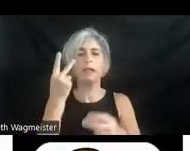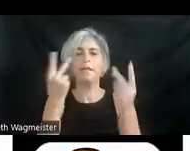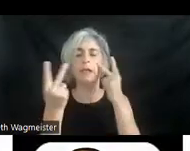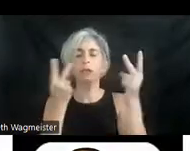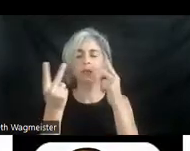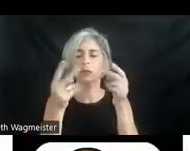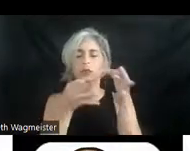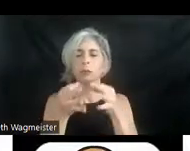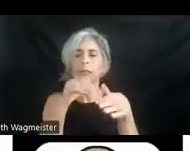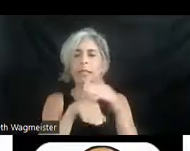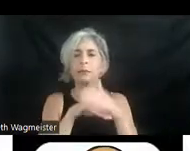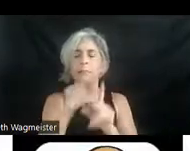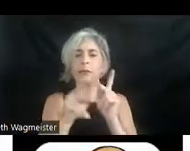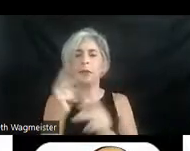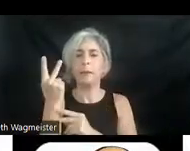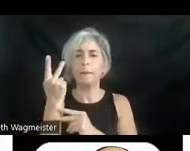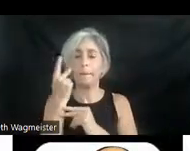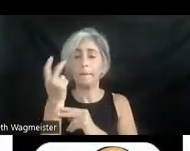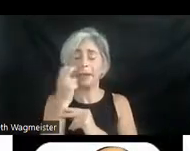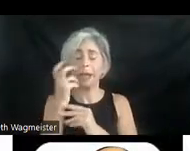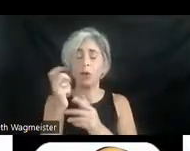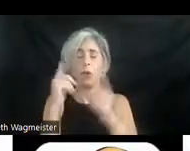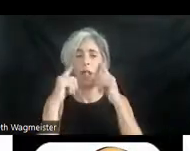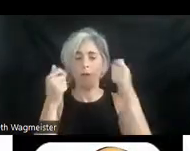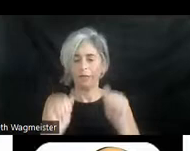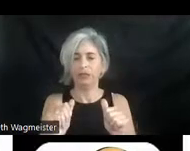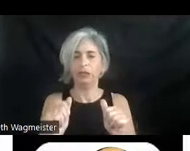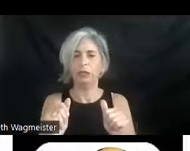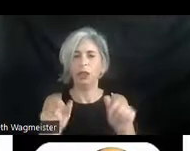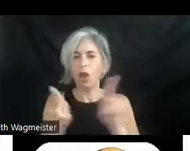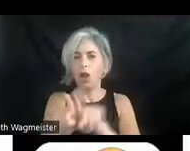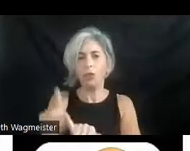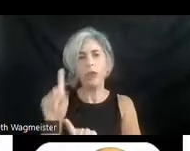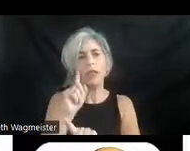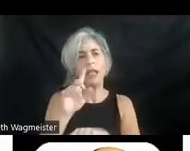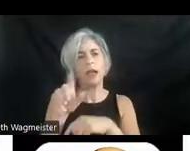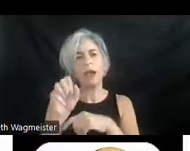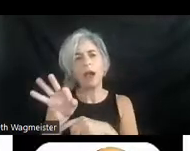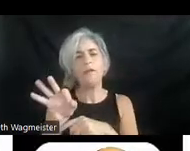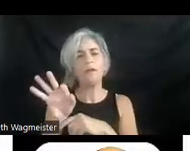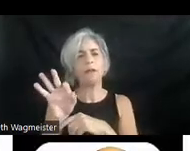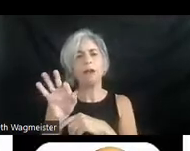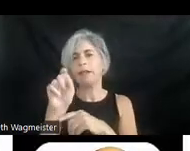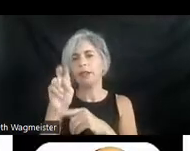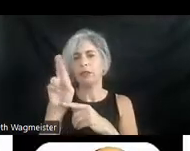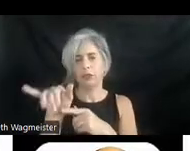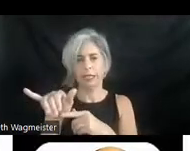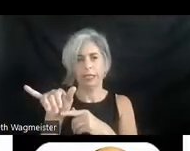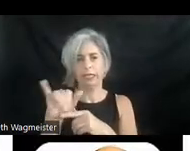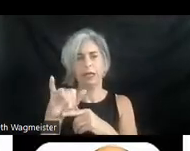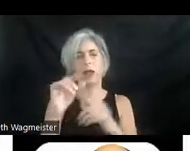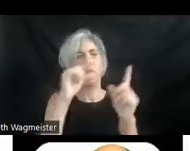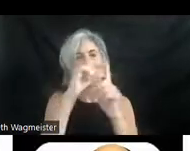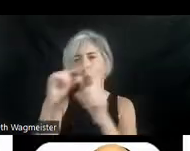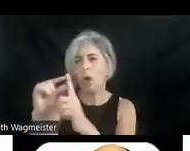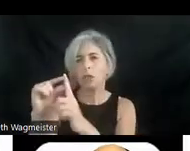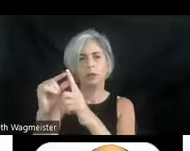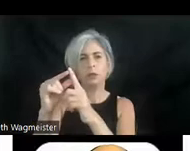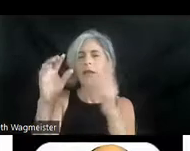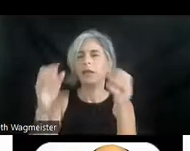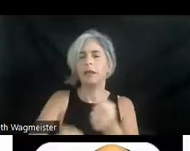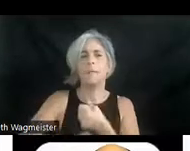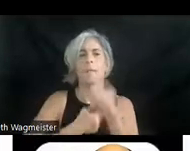for people who are blind or low vision. I think of it as a literary artform. It's about words. It's a kind of poetry. I call